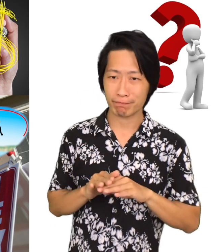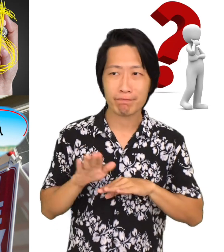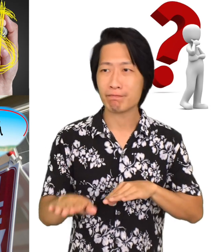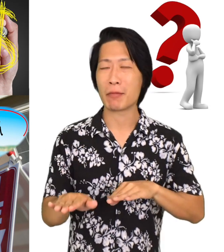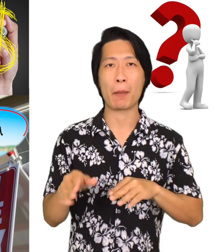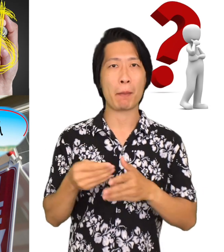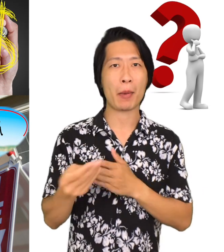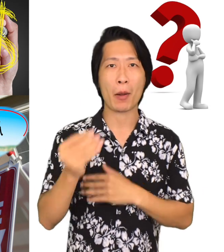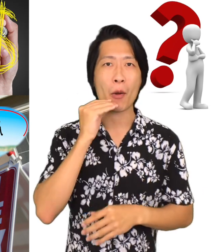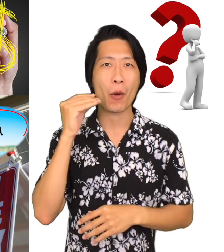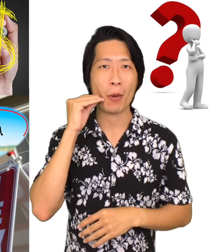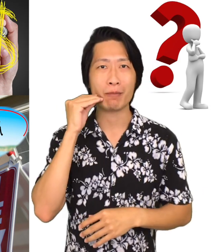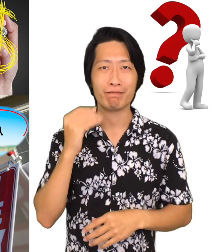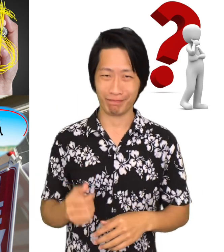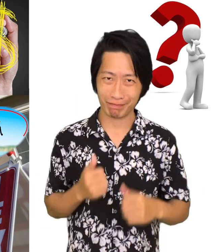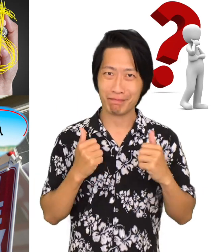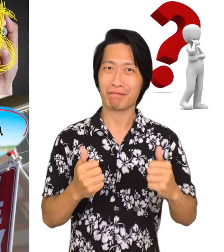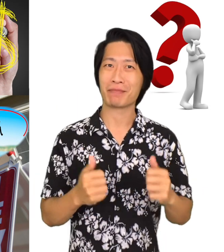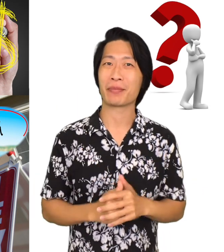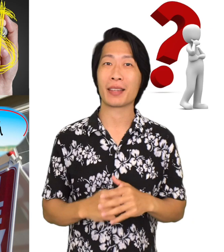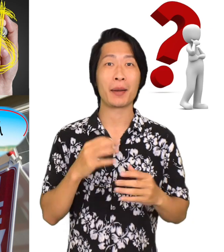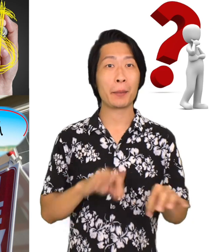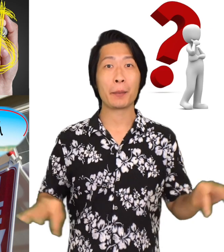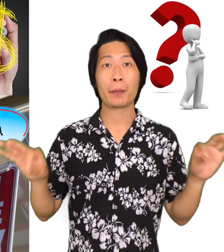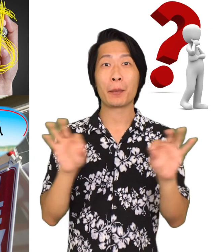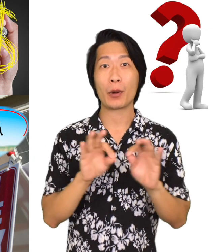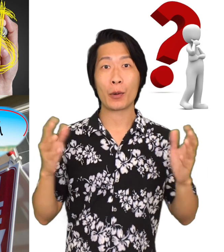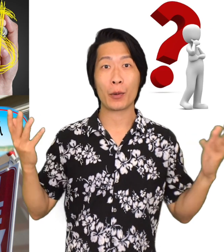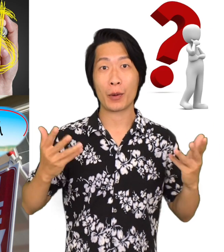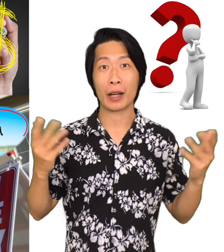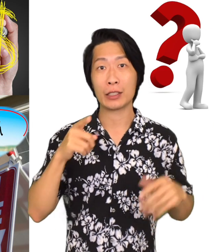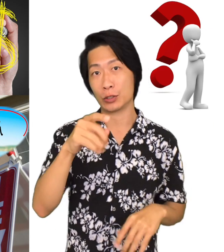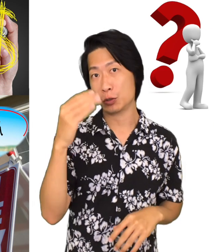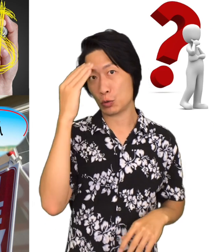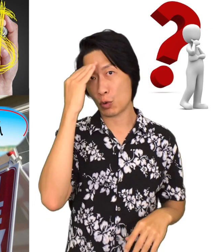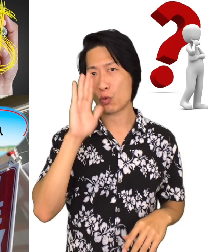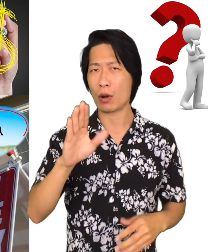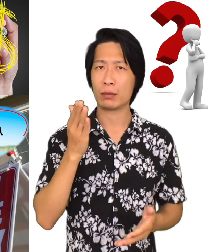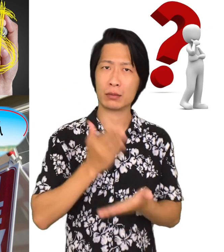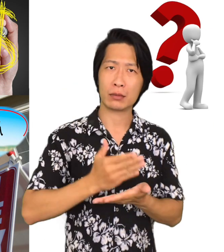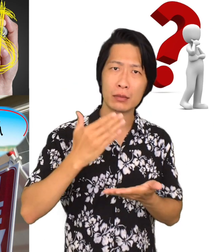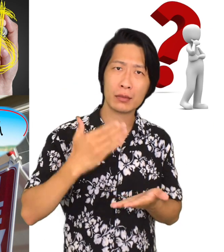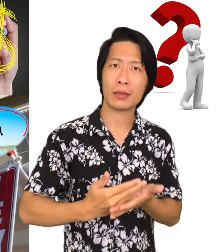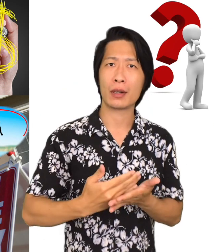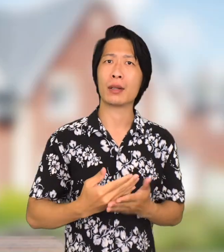step in buying a home. The most important thing is to know your budget.